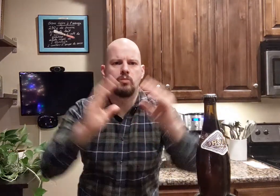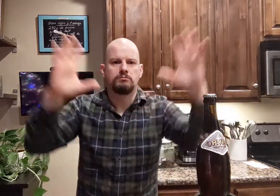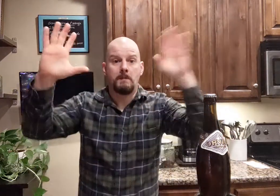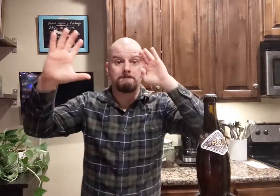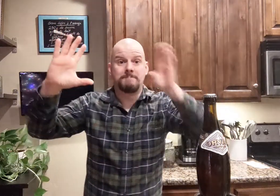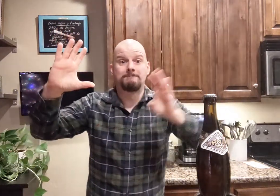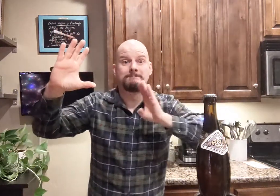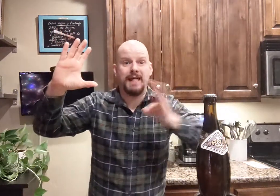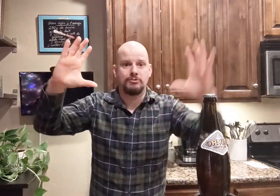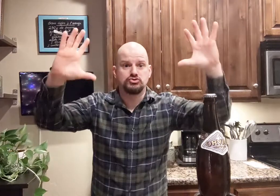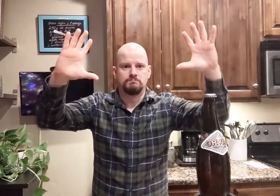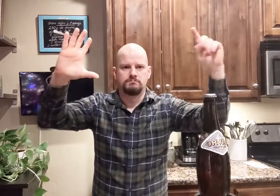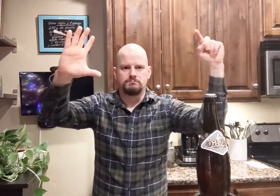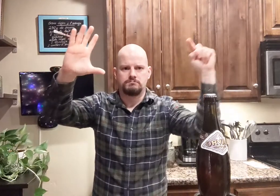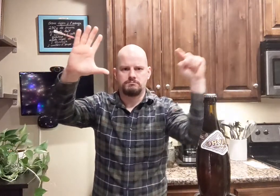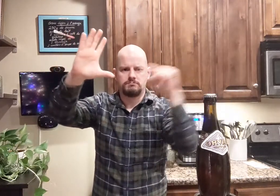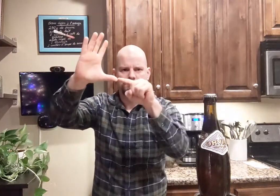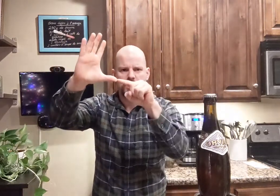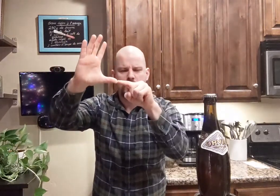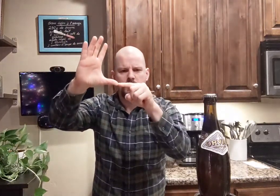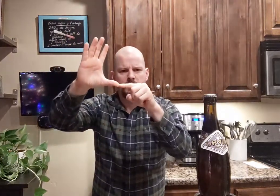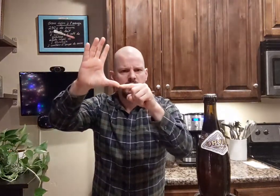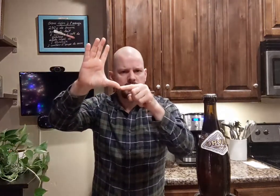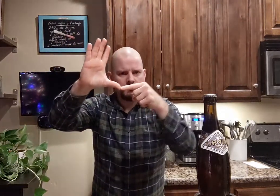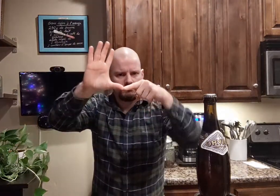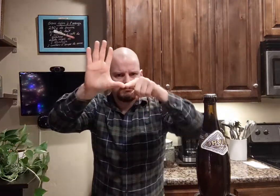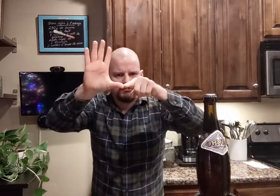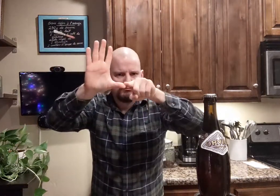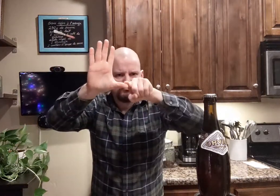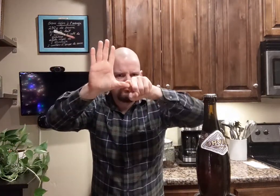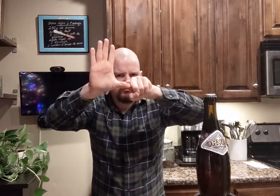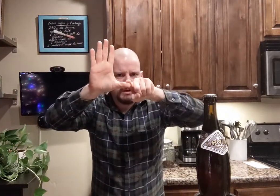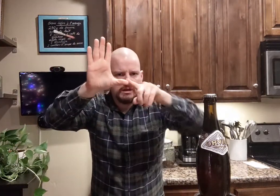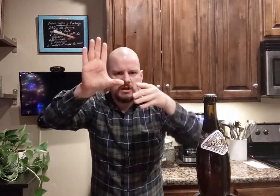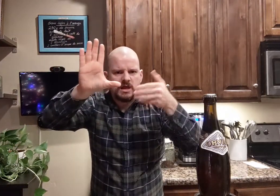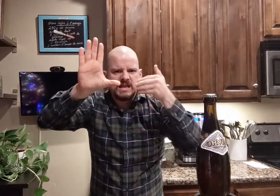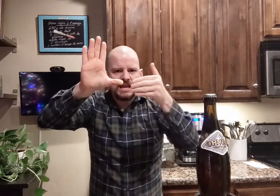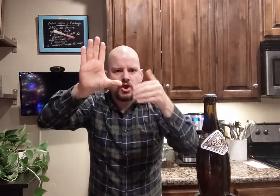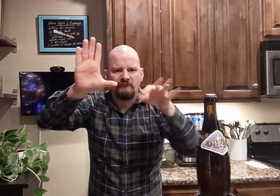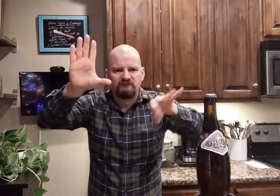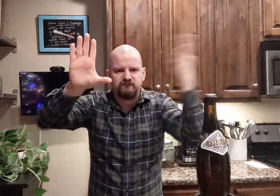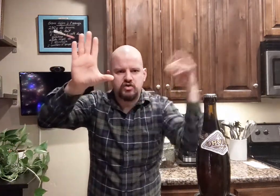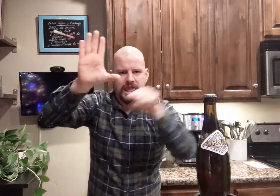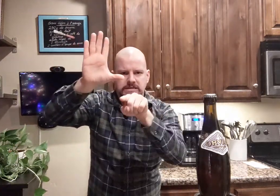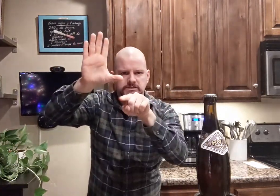When you see a map of Belgium, it's located in the south right near France.